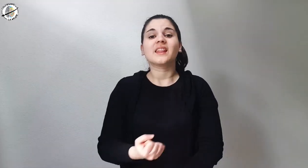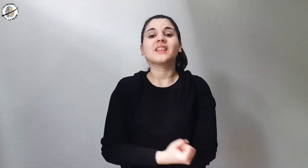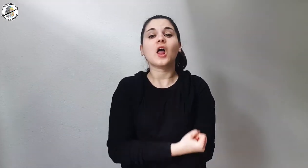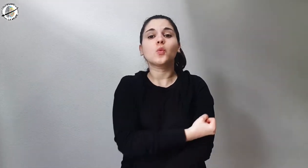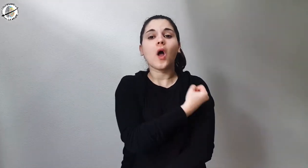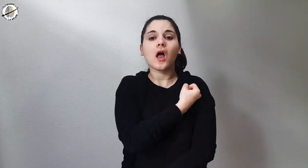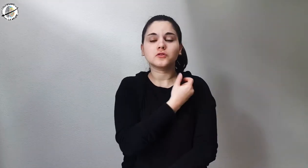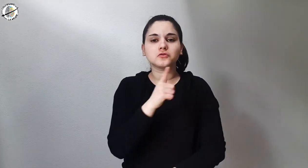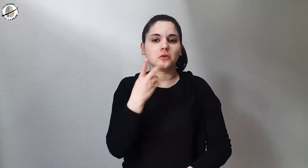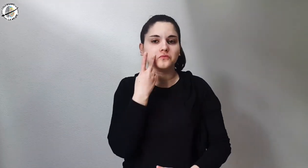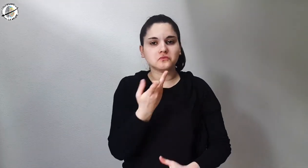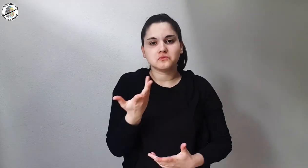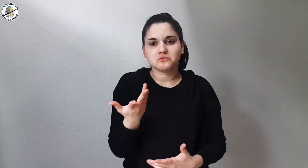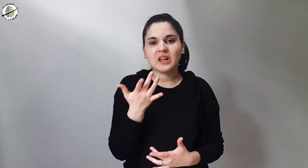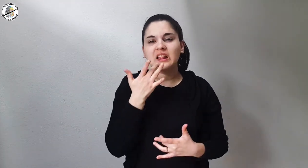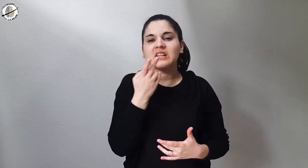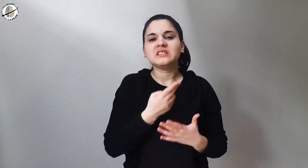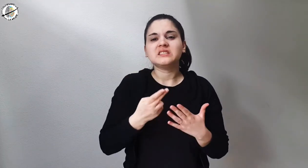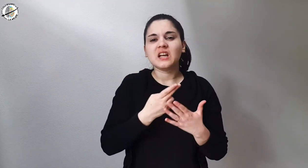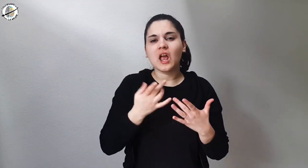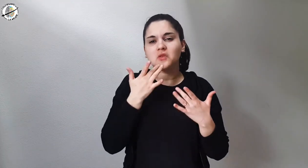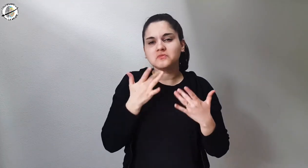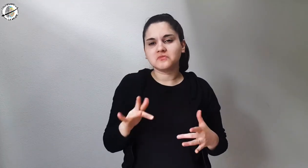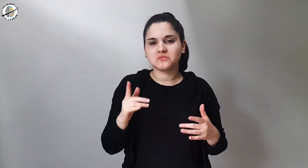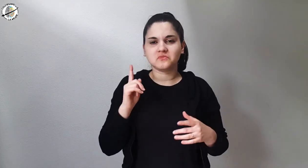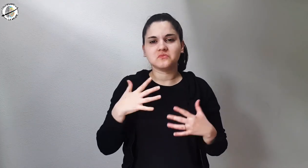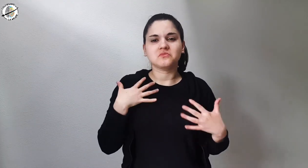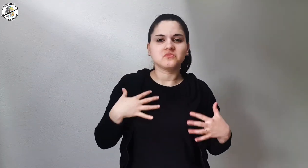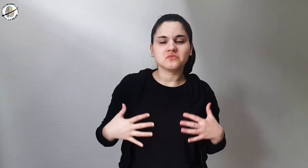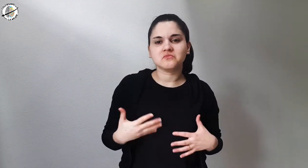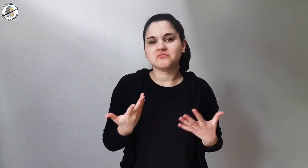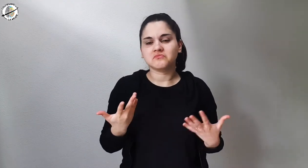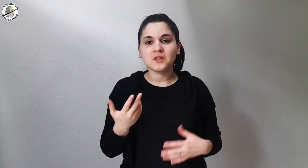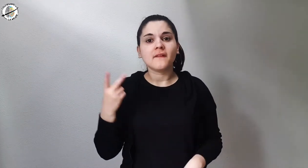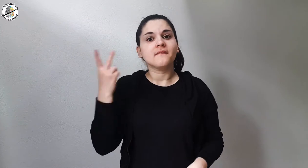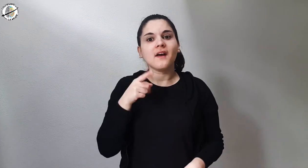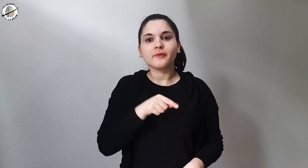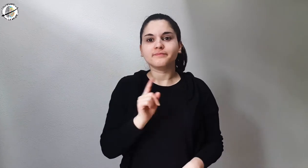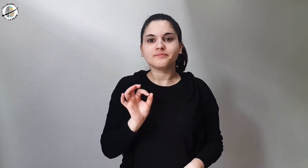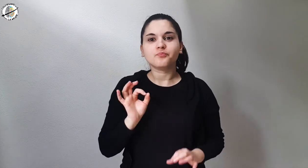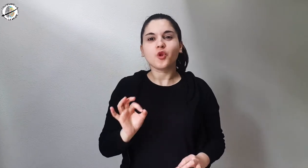The tattoo is not just a simple drawing on the body, it